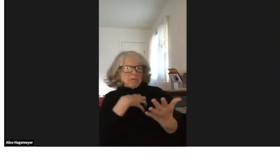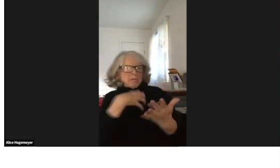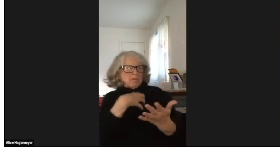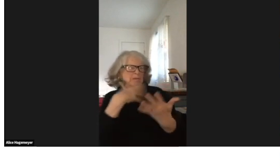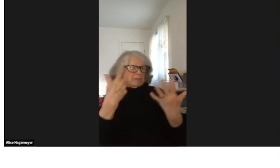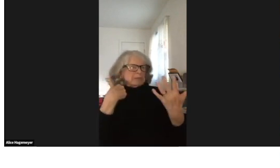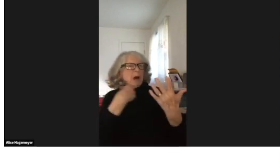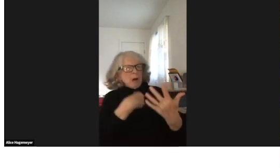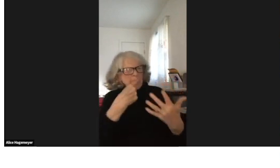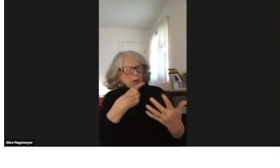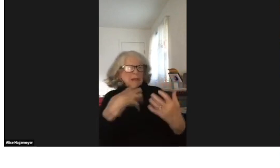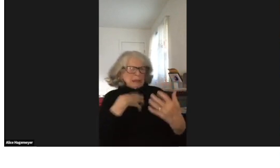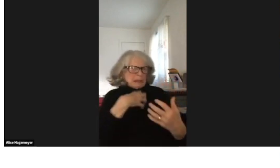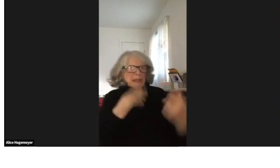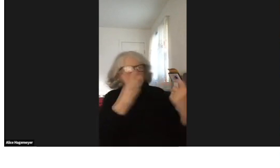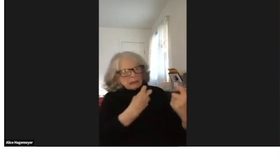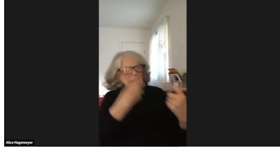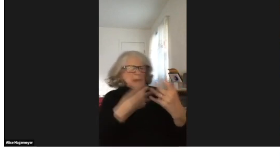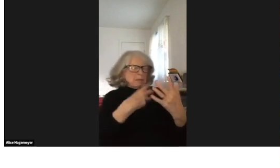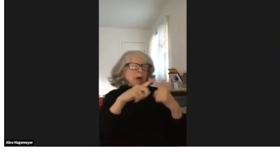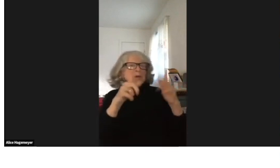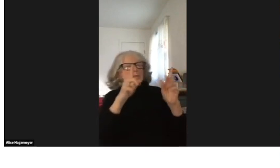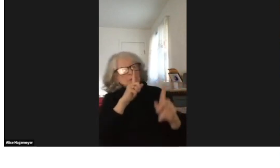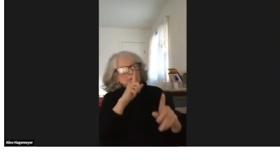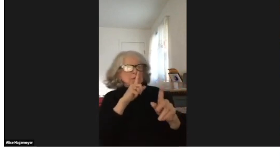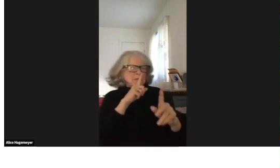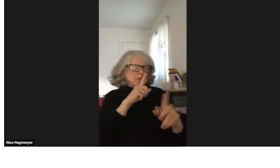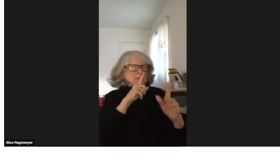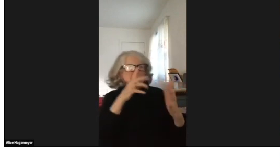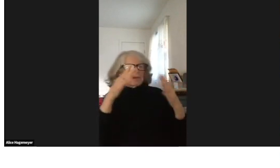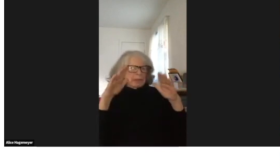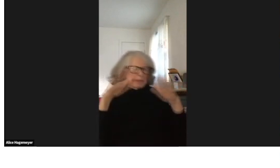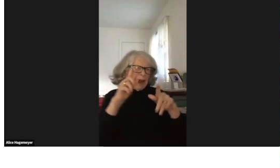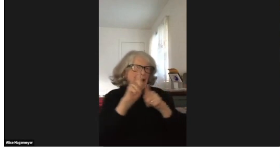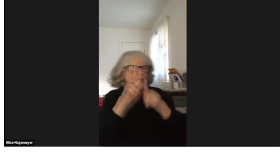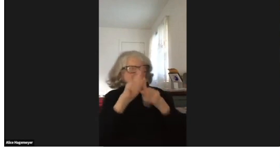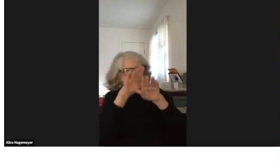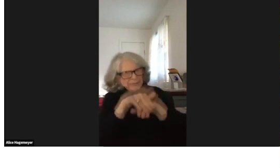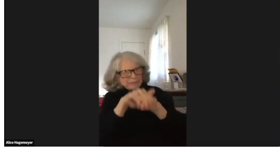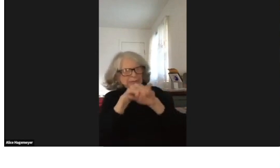We never talked about deaf history, I mean, we had a lot of complaints but we were told